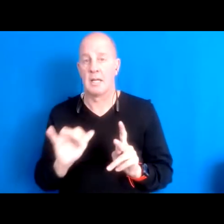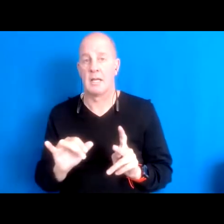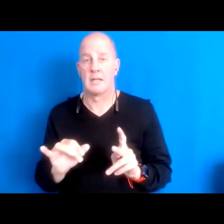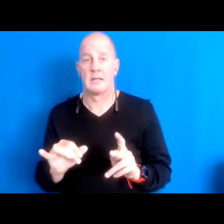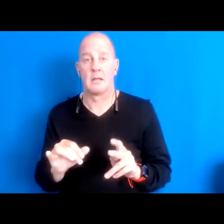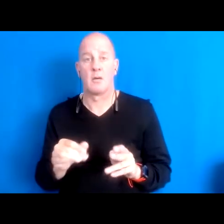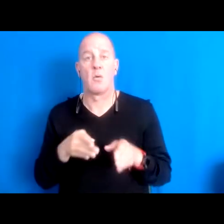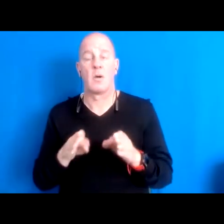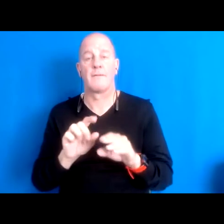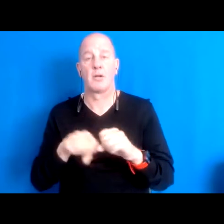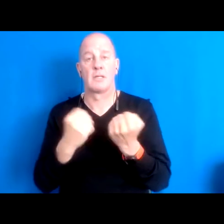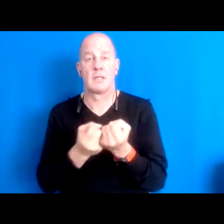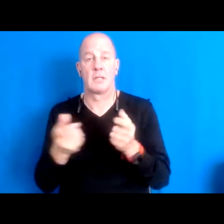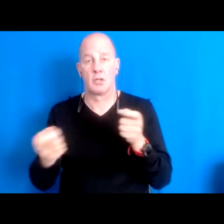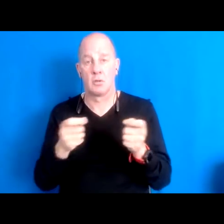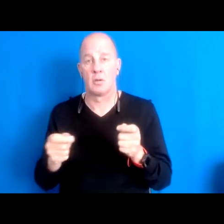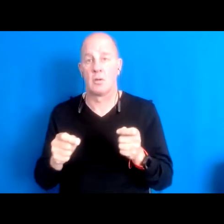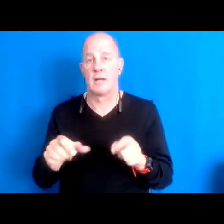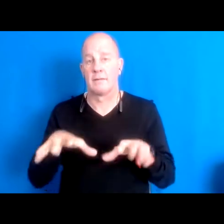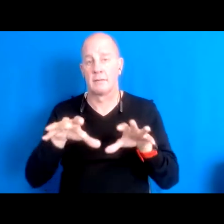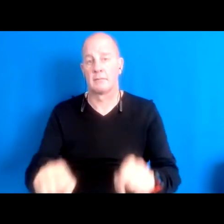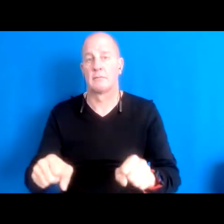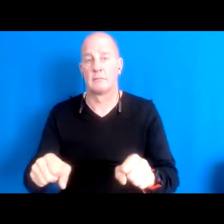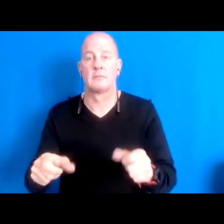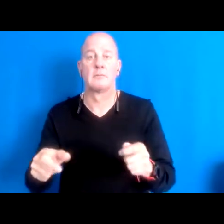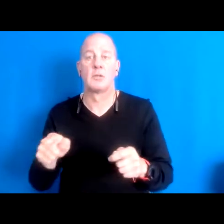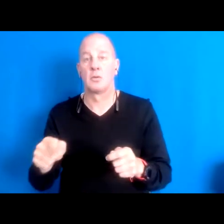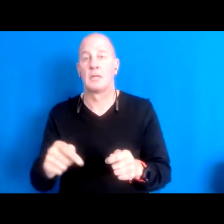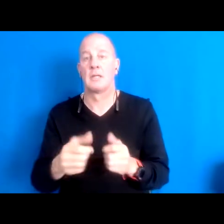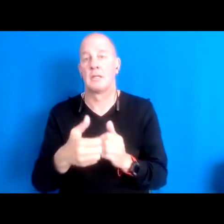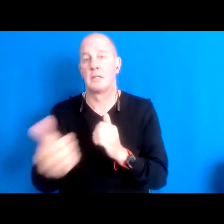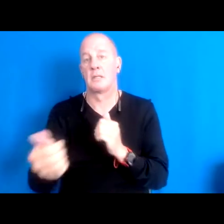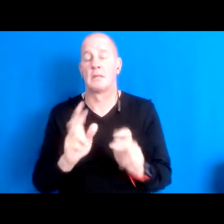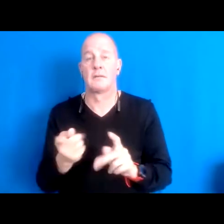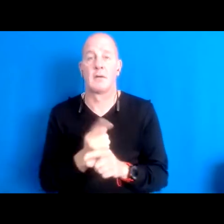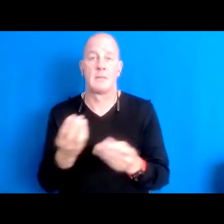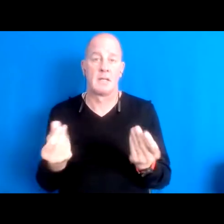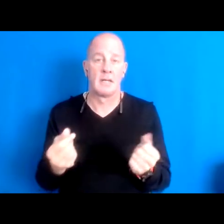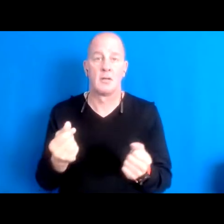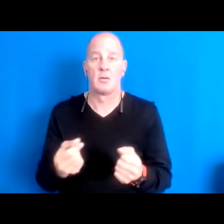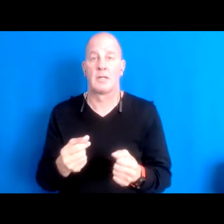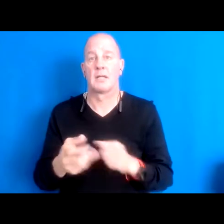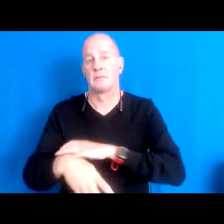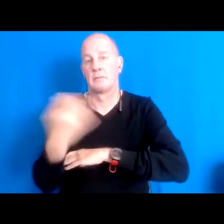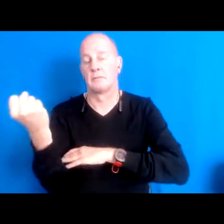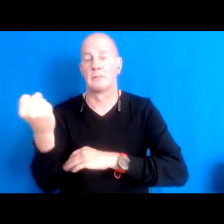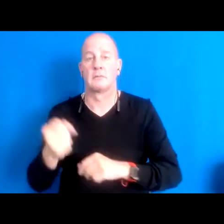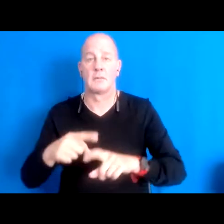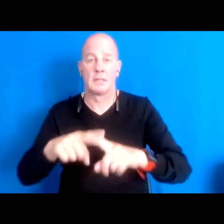supremacy or colonization right you can divorce people from the land you can alienate 16:01:57 them you can take away that interdependence, you can take away the healthy food, clean